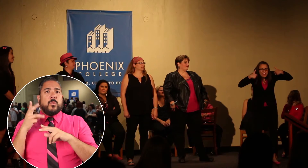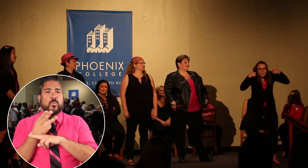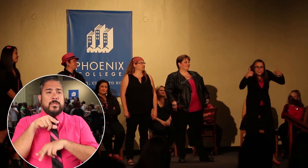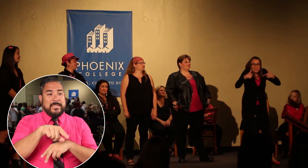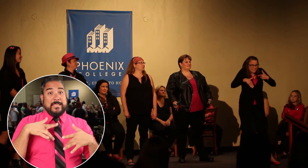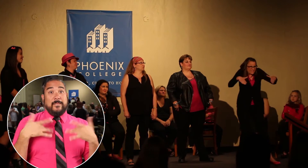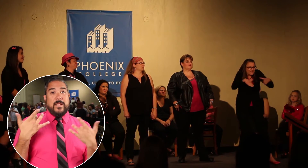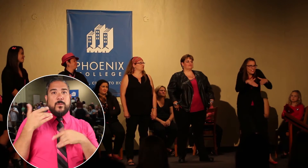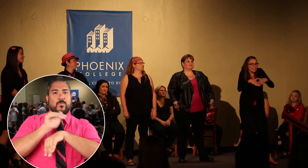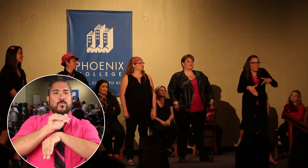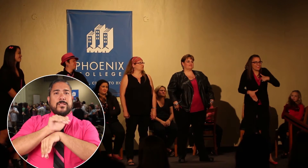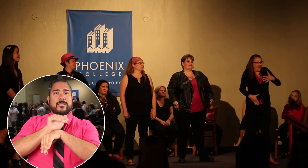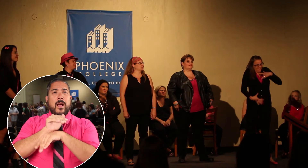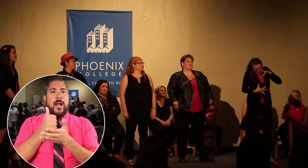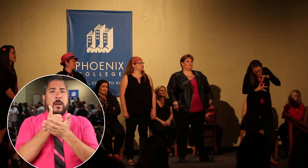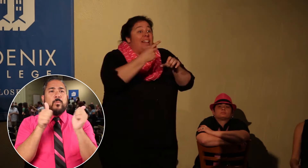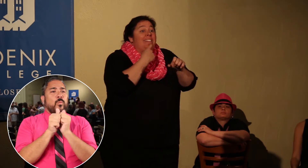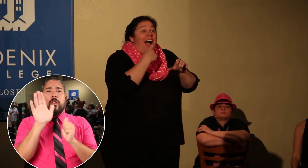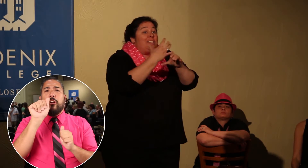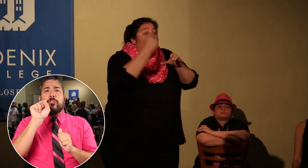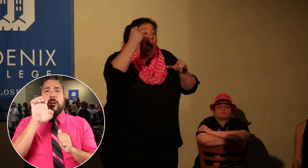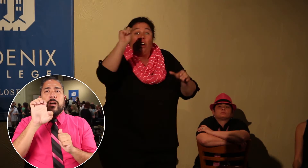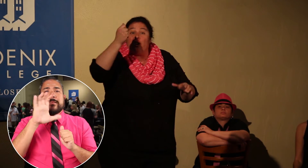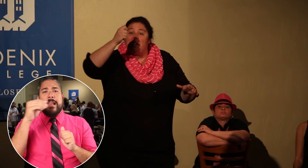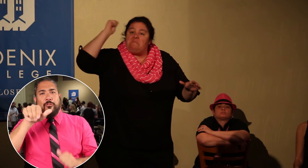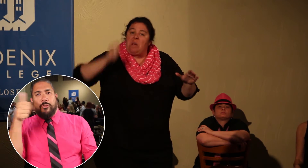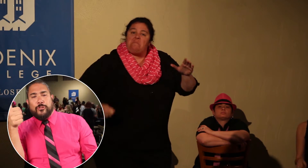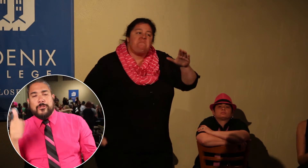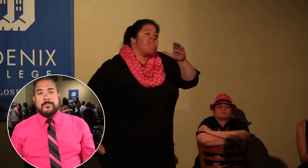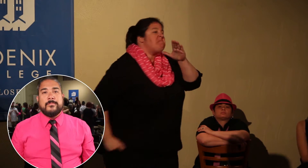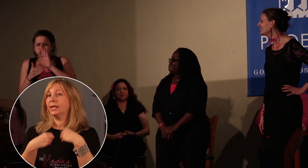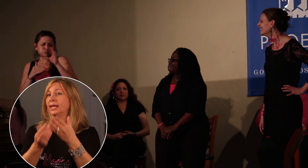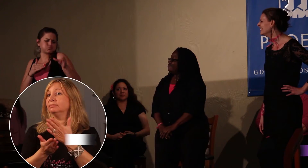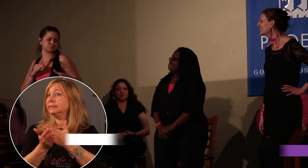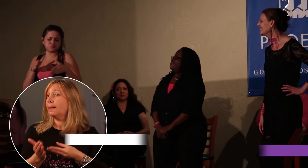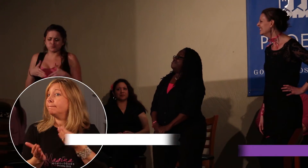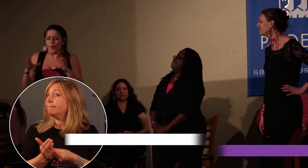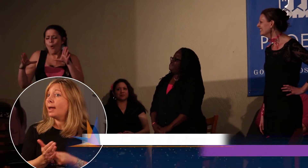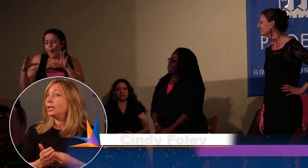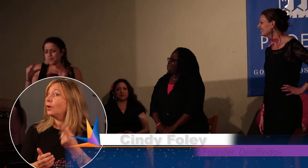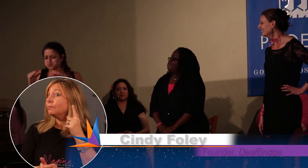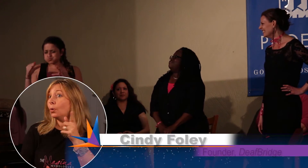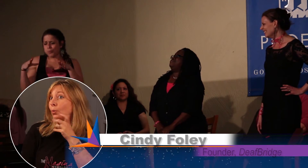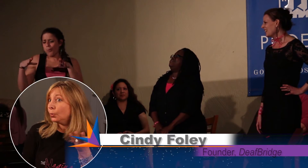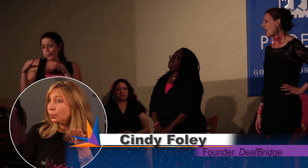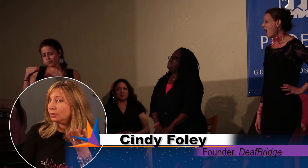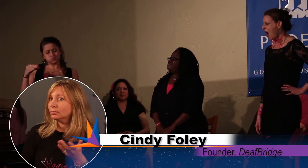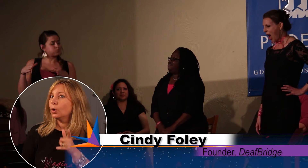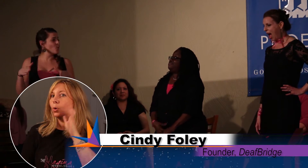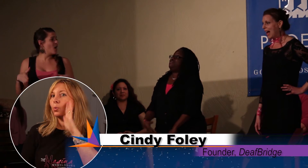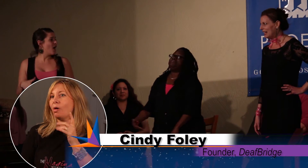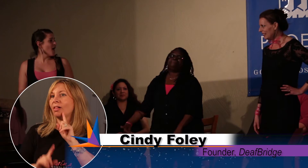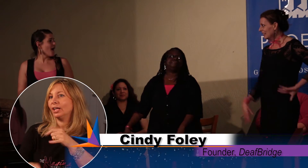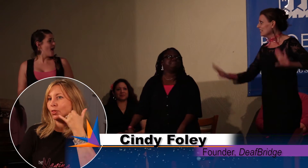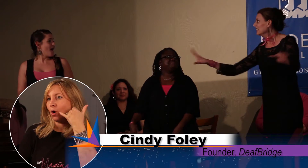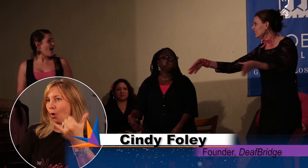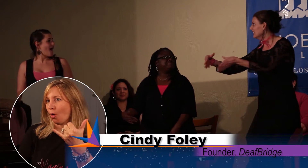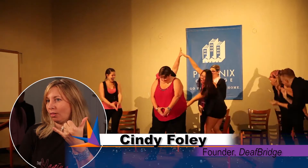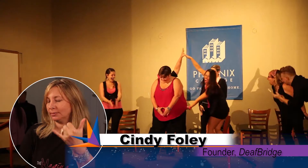Well now they're using this event to help with their cause and others. Cindy: "We’re gonna donate some of the money to the Who Will Answer campaign